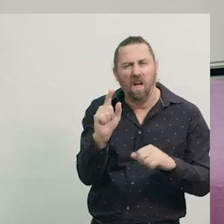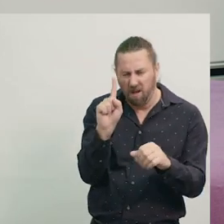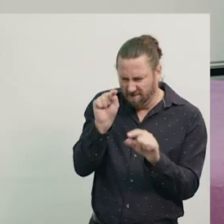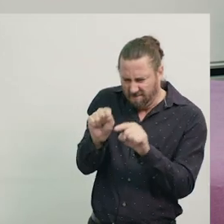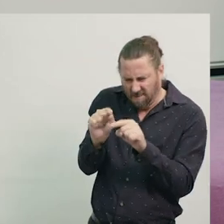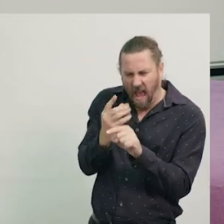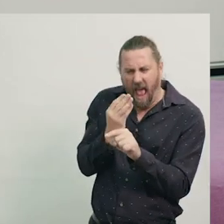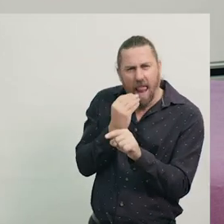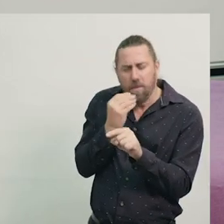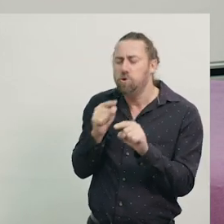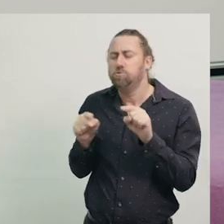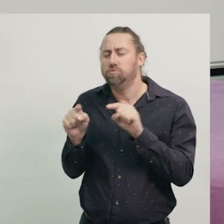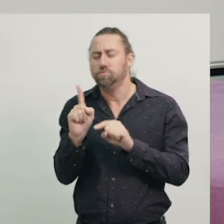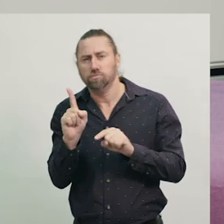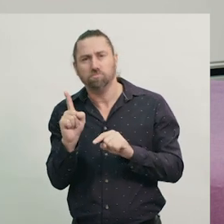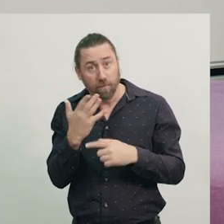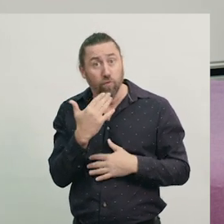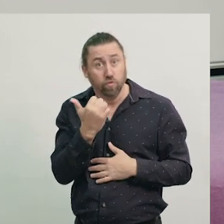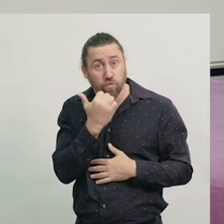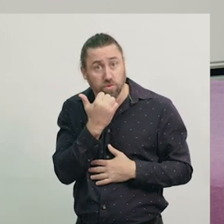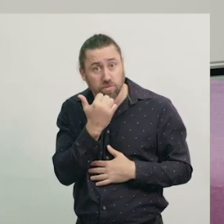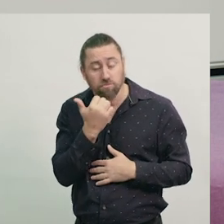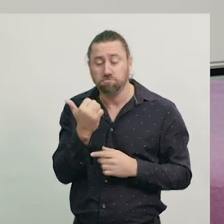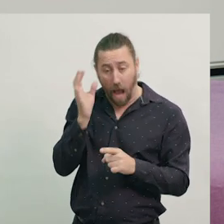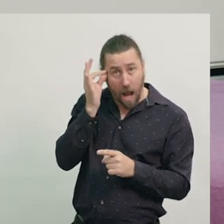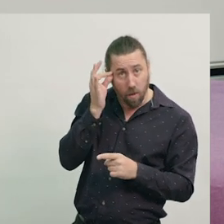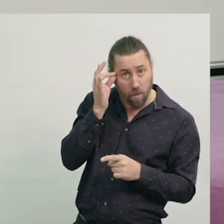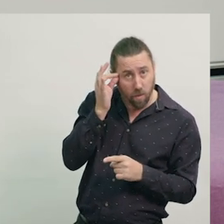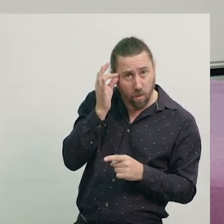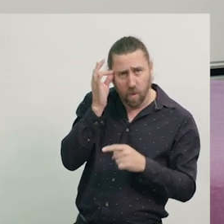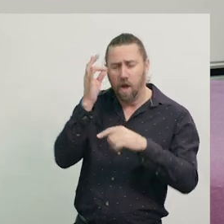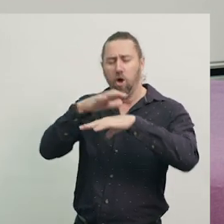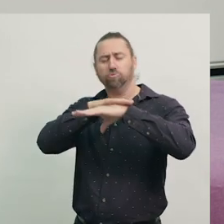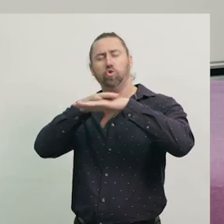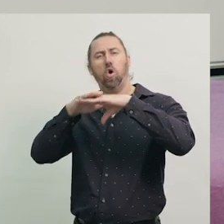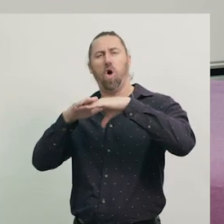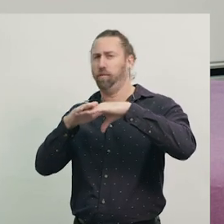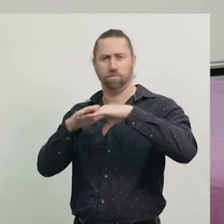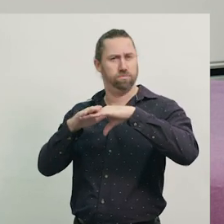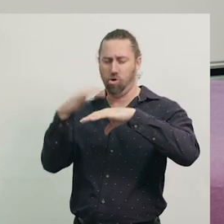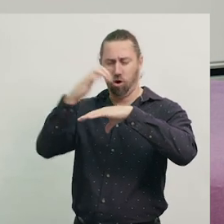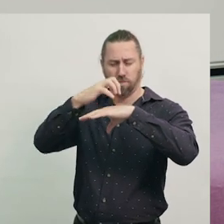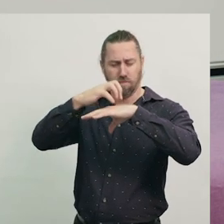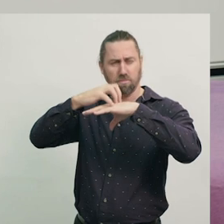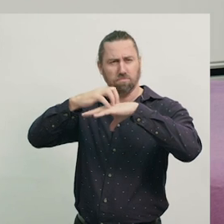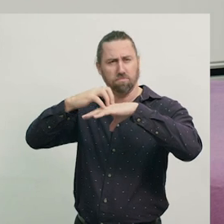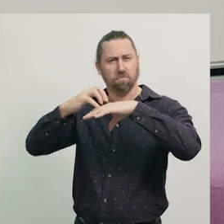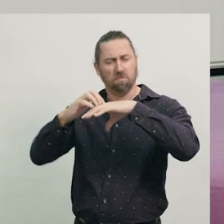Well, they're also a fruit. They're also yellow. The surface of a lemon isn't smooth, it's rough or bumpy.